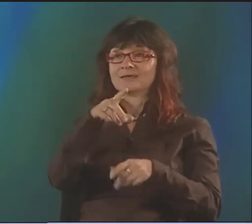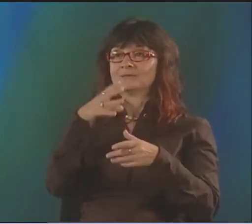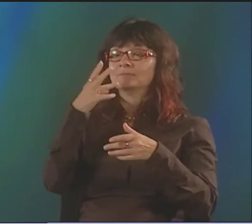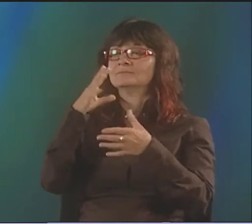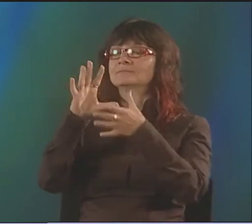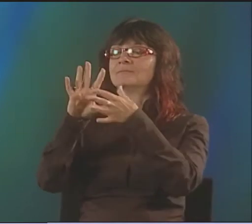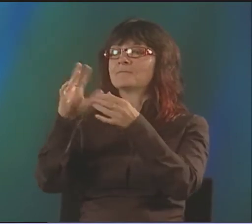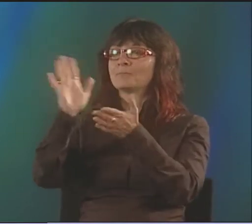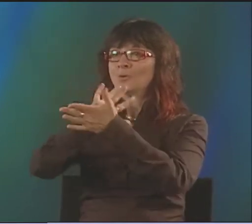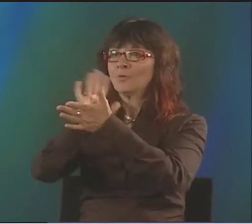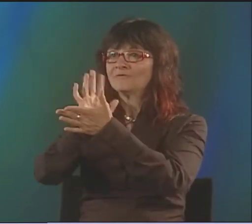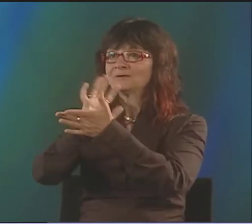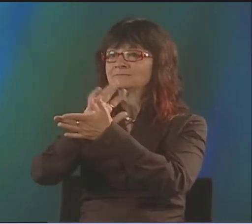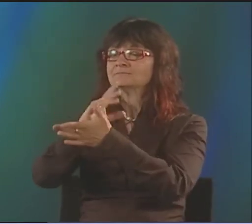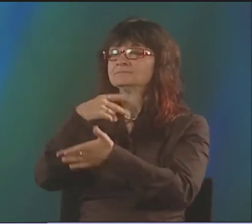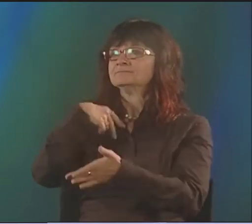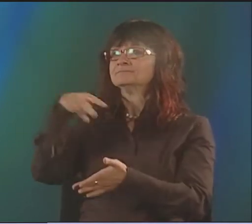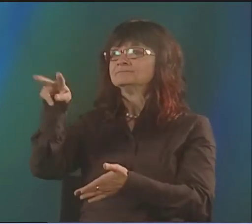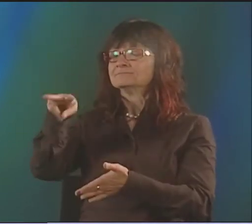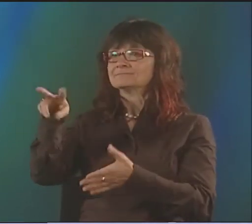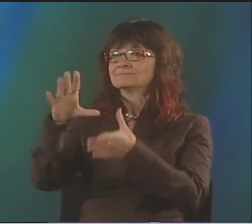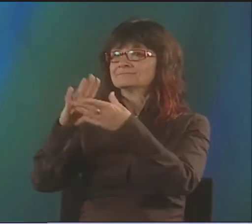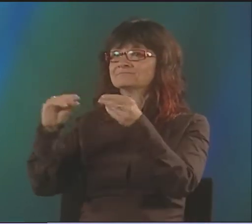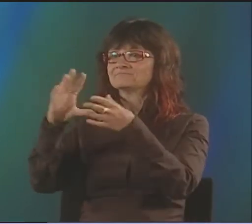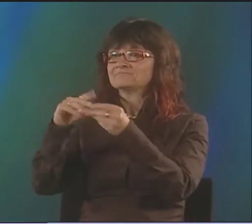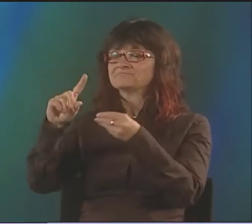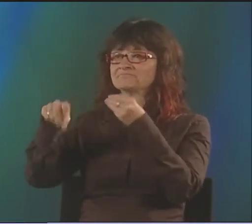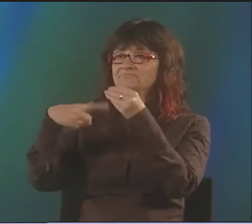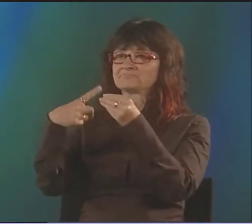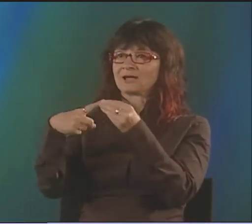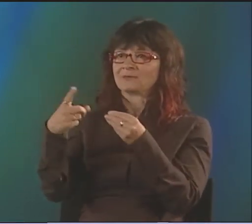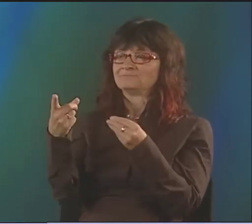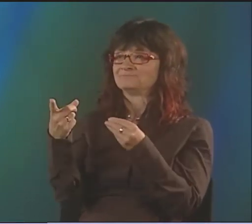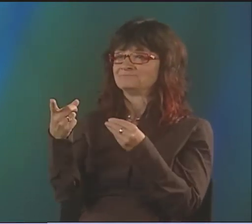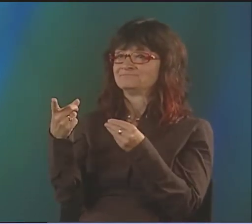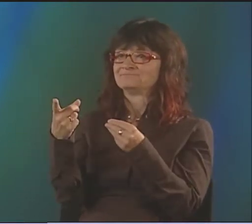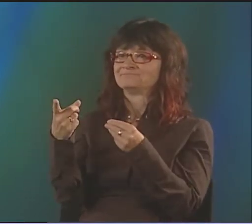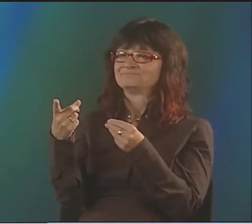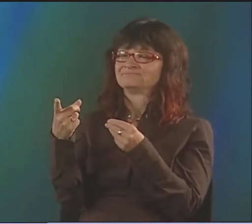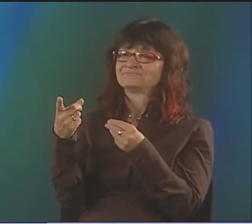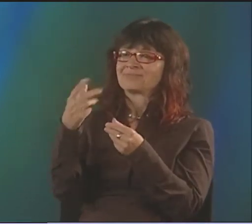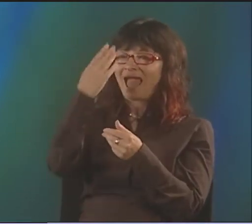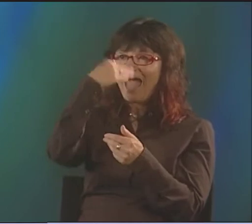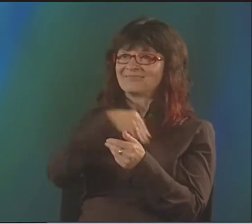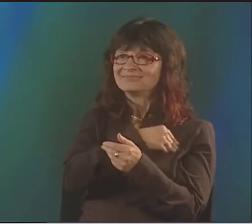I DON'T REMEMBER THE SIGN FOR IT IN AMERICAN SIGN LANGUAGE. I'M USING THE SWEDISH SIGN, BUT ANYWAY, IRELAND.